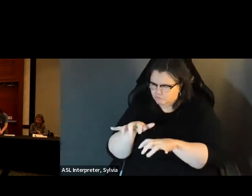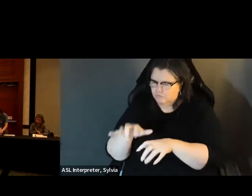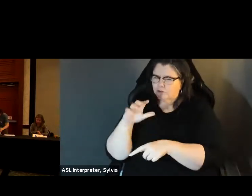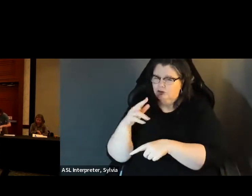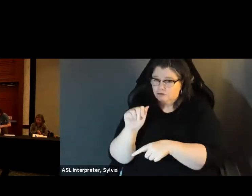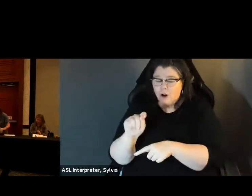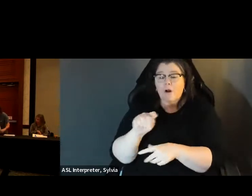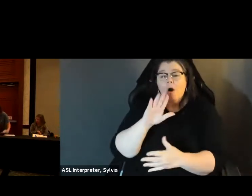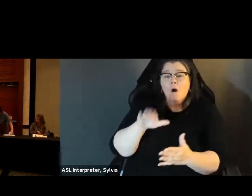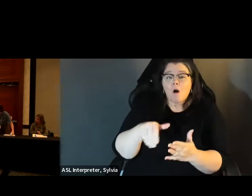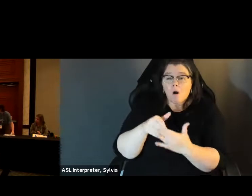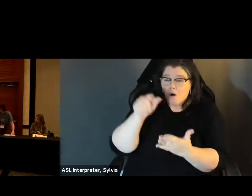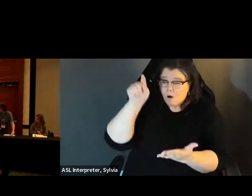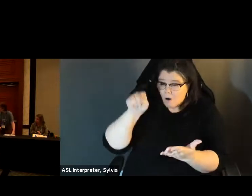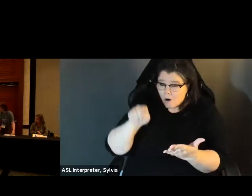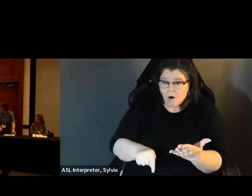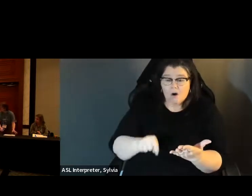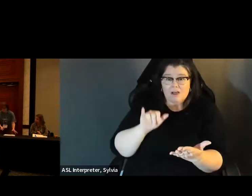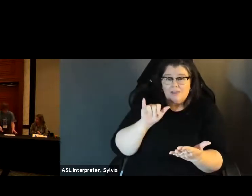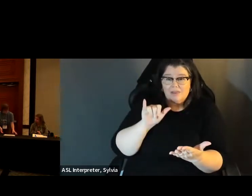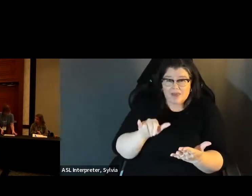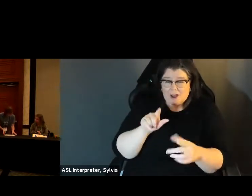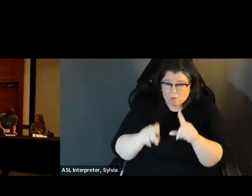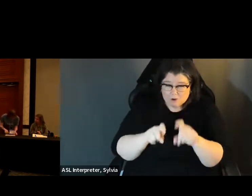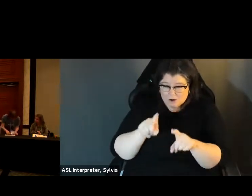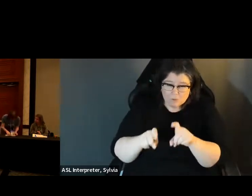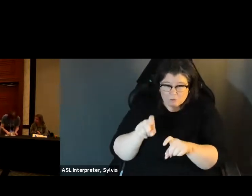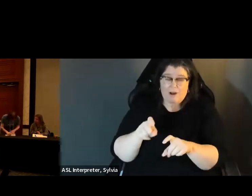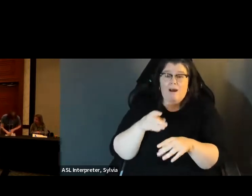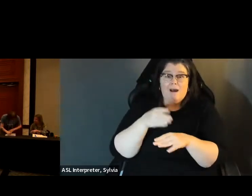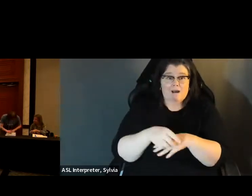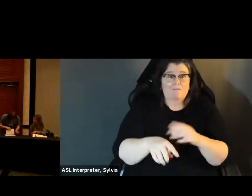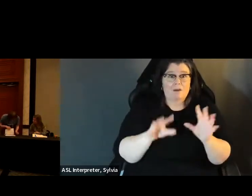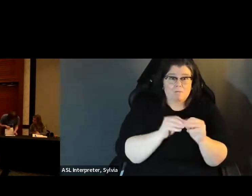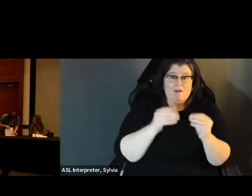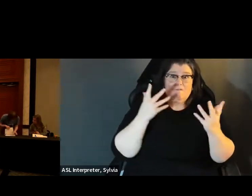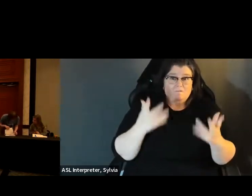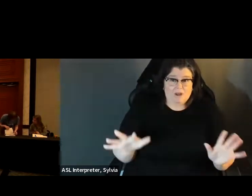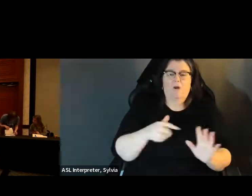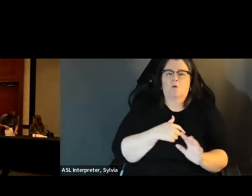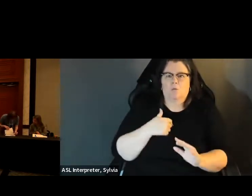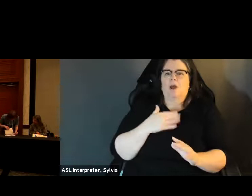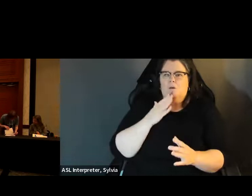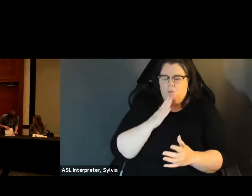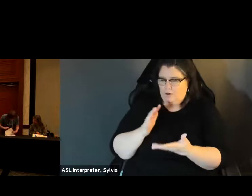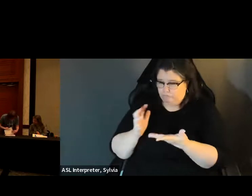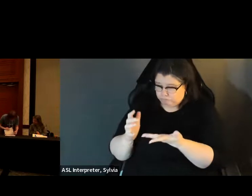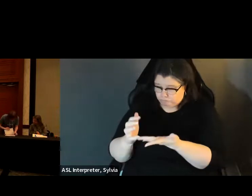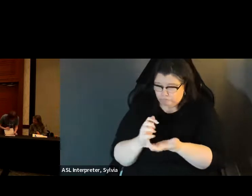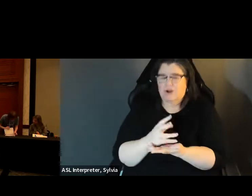just go ahead and continue to post in the chat, and we're going to pull those questions out and then send you an those questions out, and then send you an answer. After the summit.